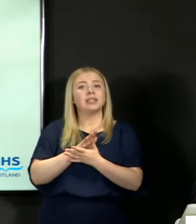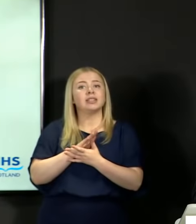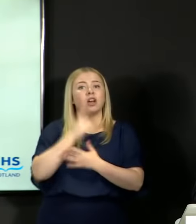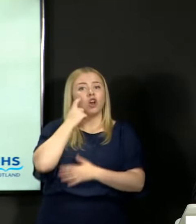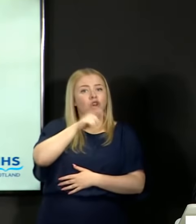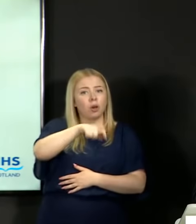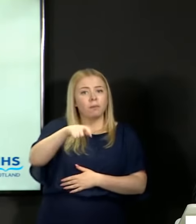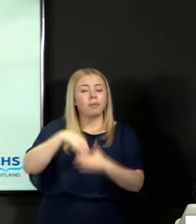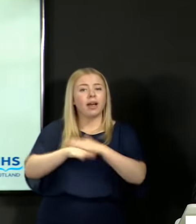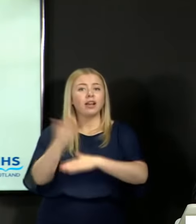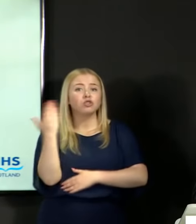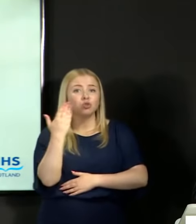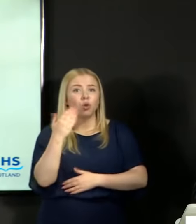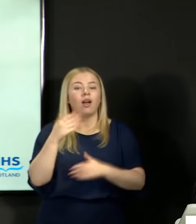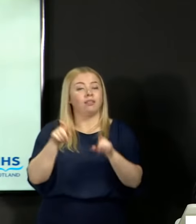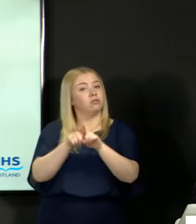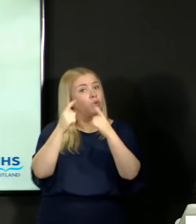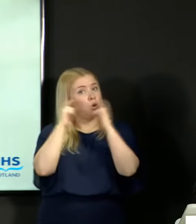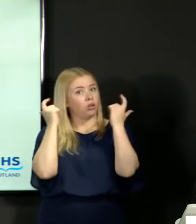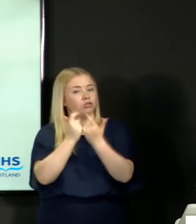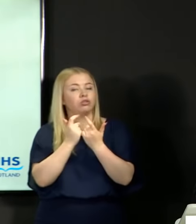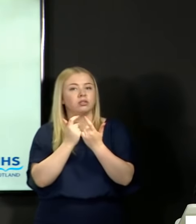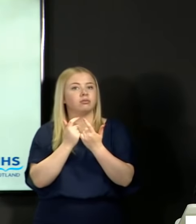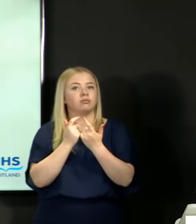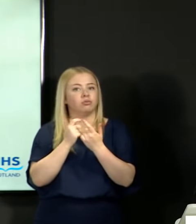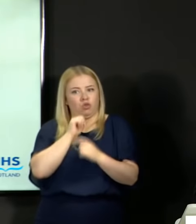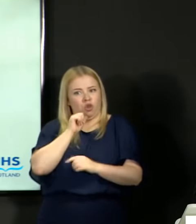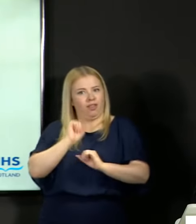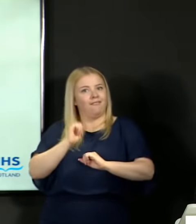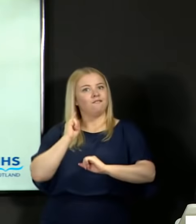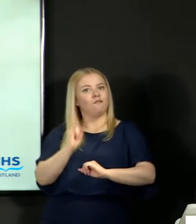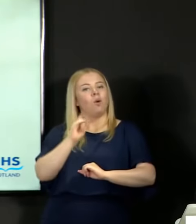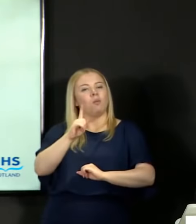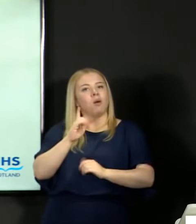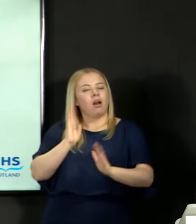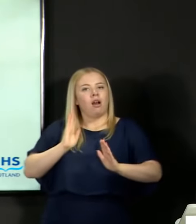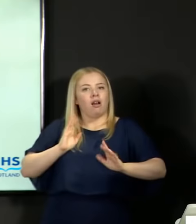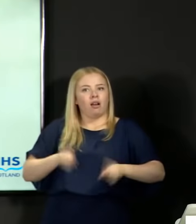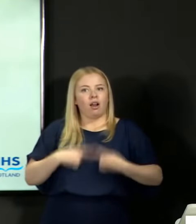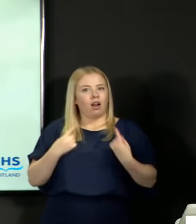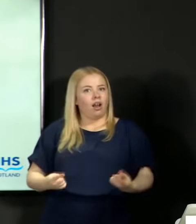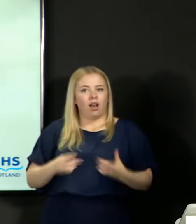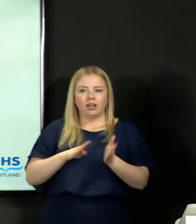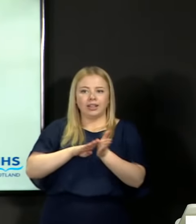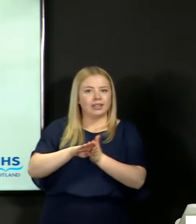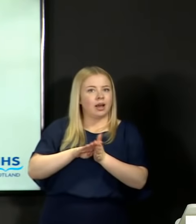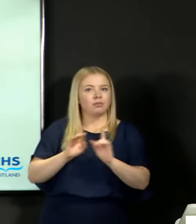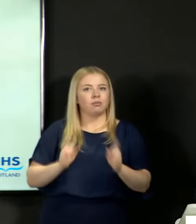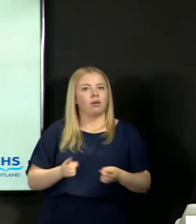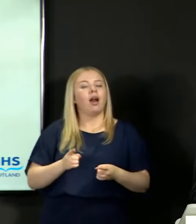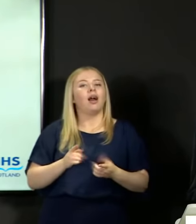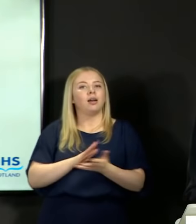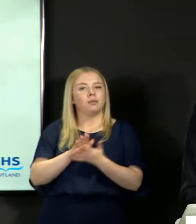no fault of their own have been unable to sit exams and are in no way disadvantaged as a consequence.